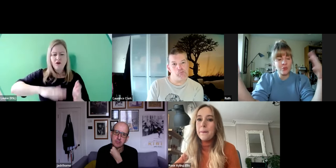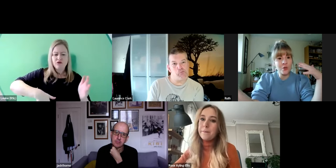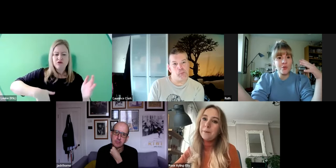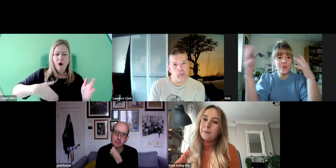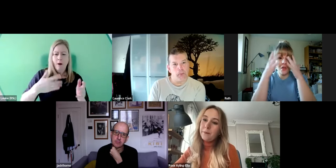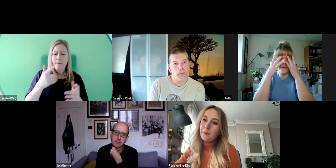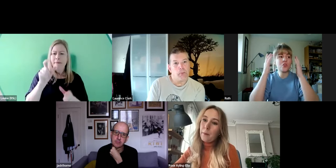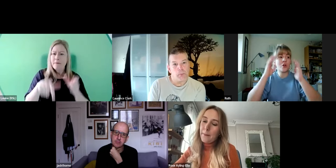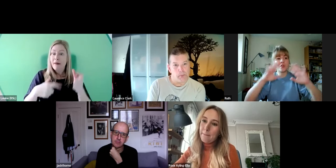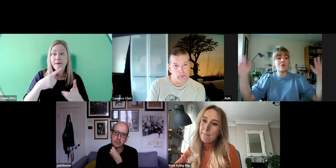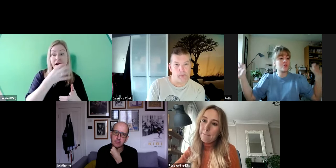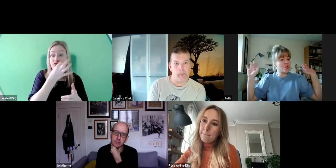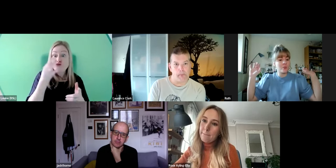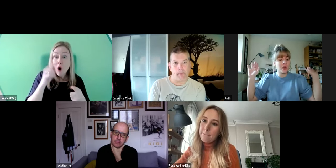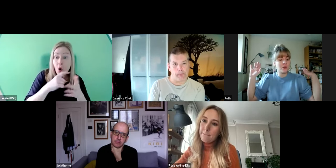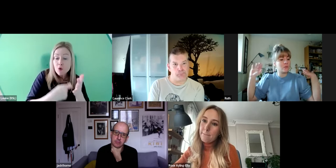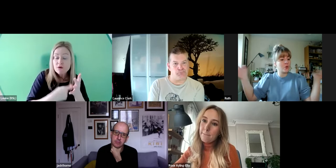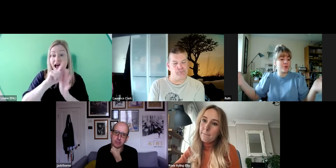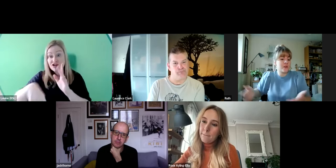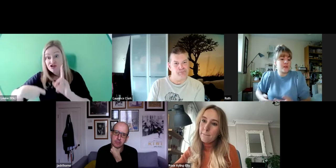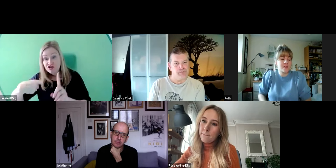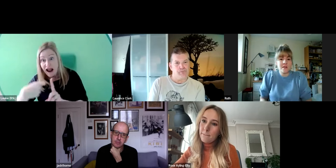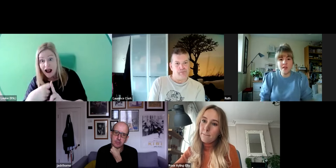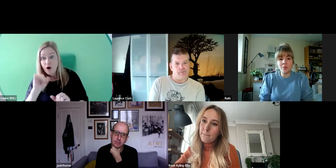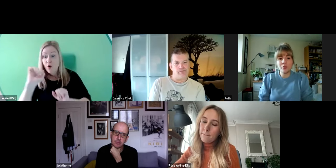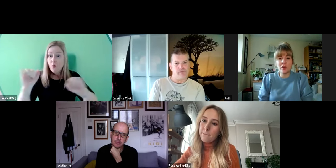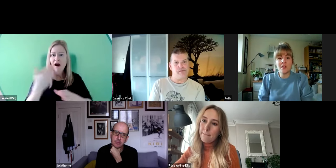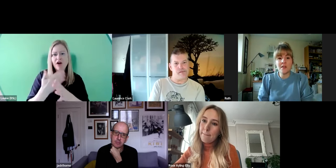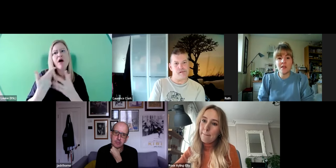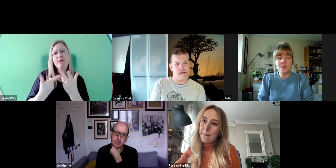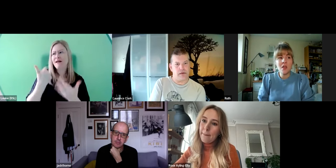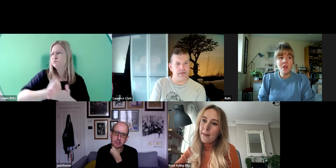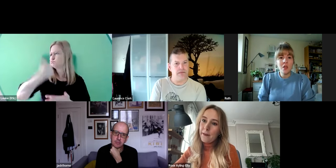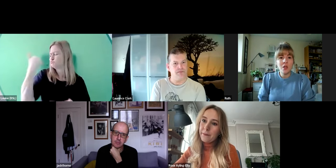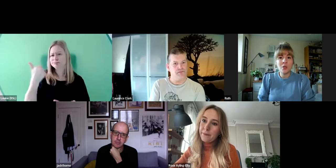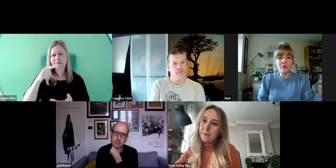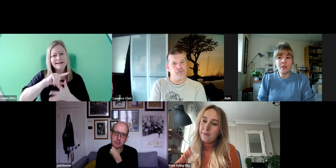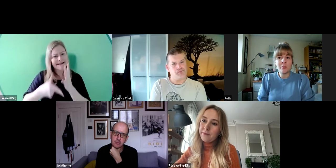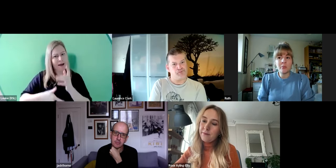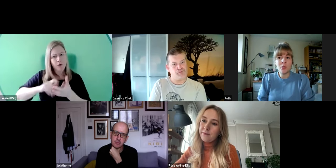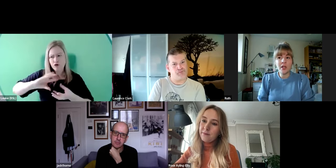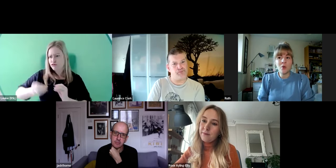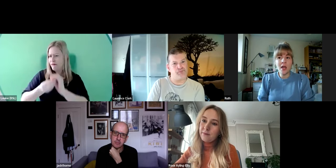and Rose have done and so many other fantastic disabled creatives who have really been plugging